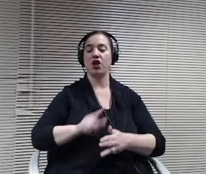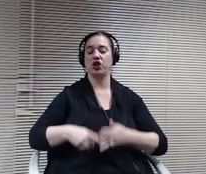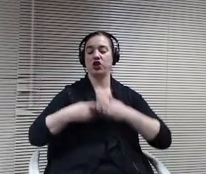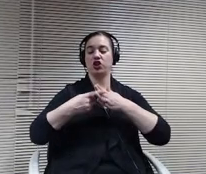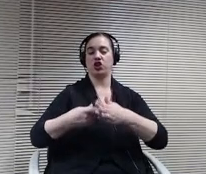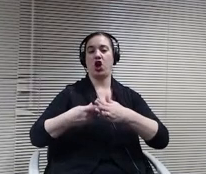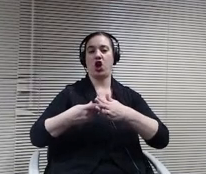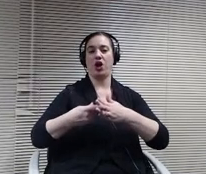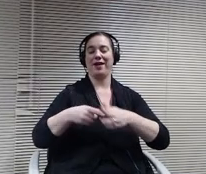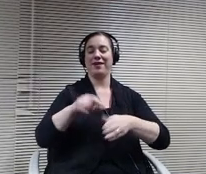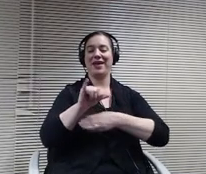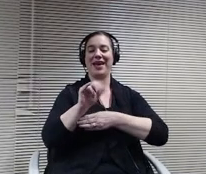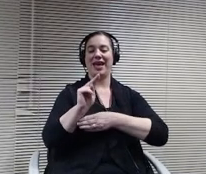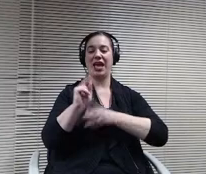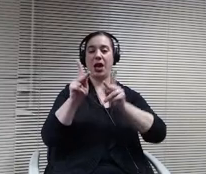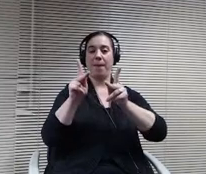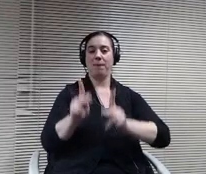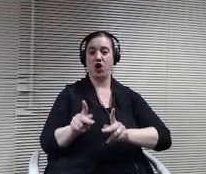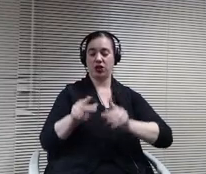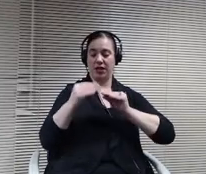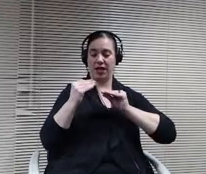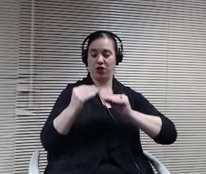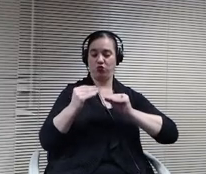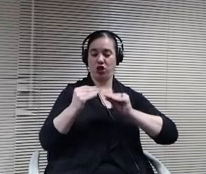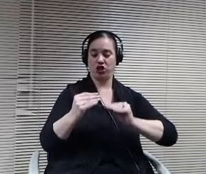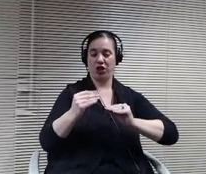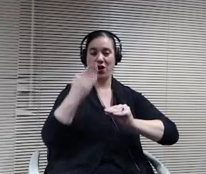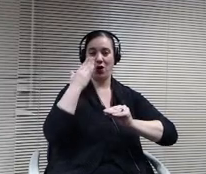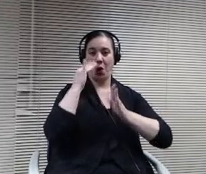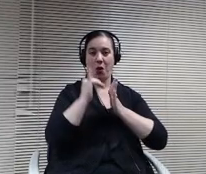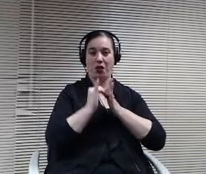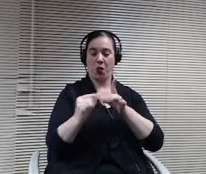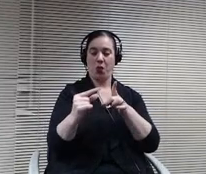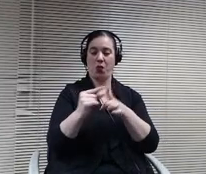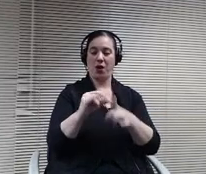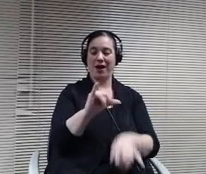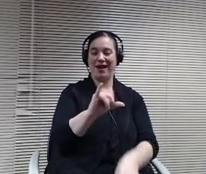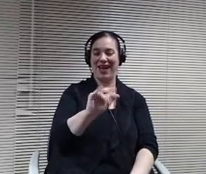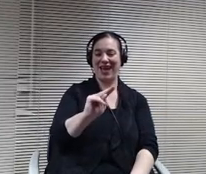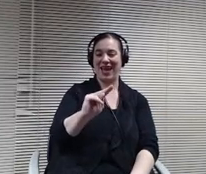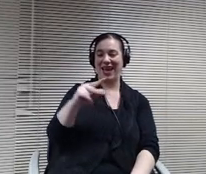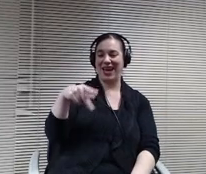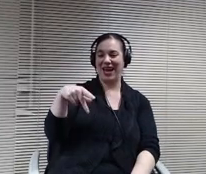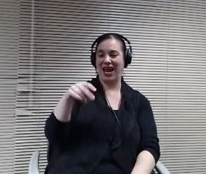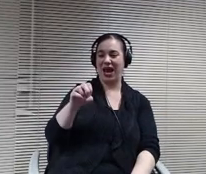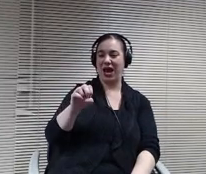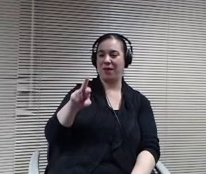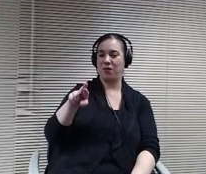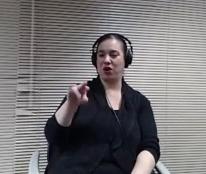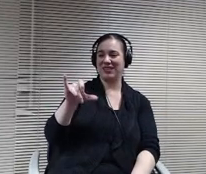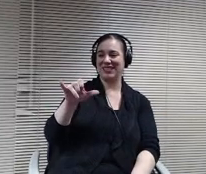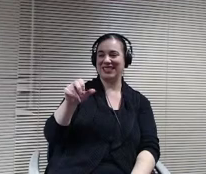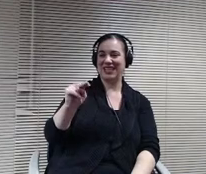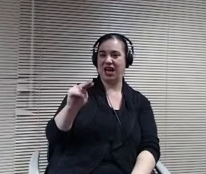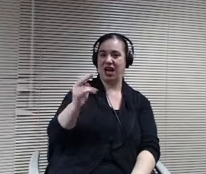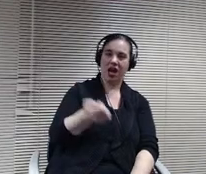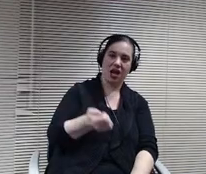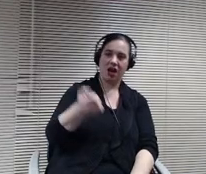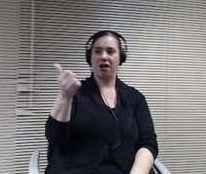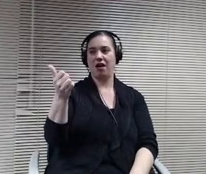not using the term in person, but more meaning will have kids with teachers and the hybrid model at the elementary schools